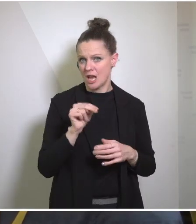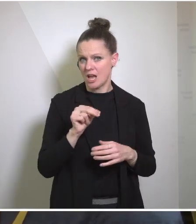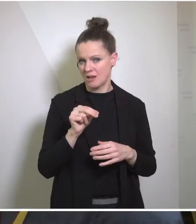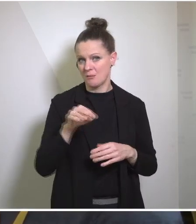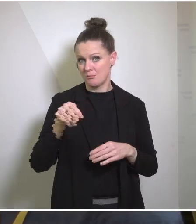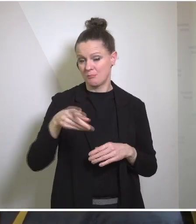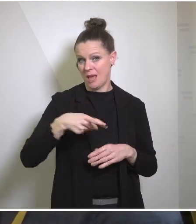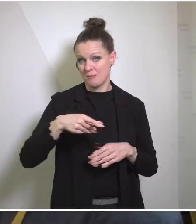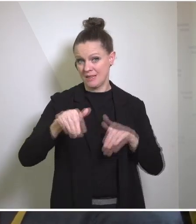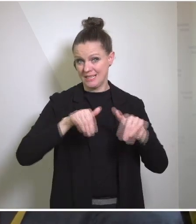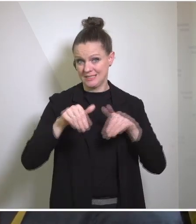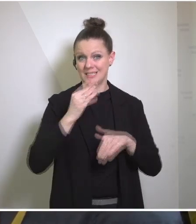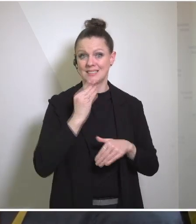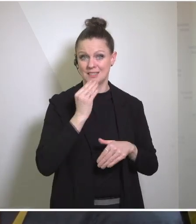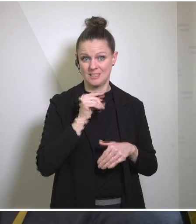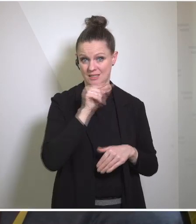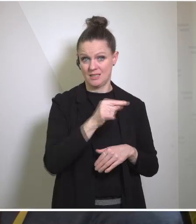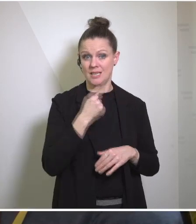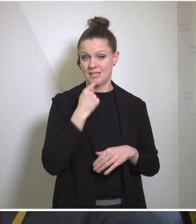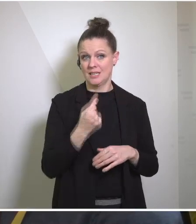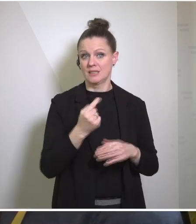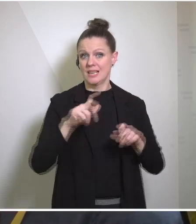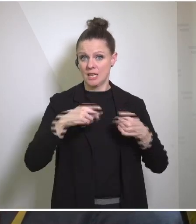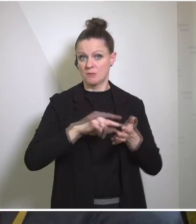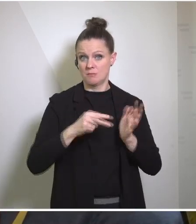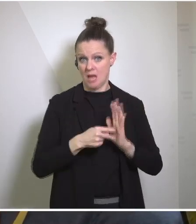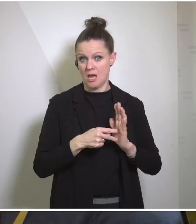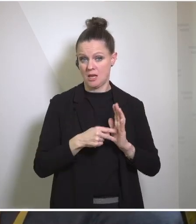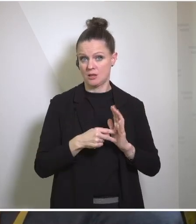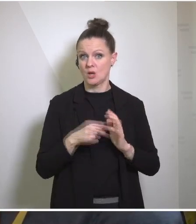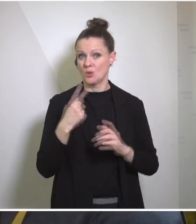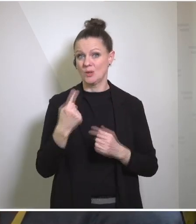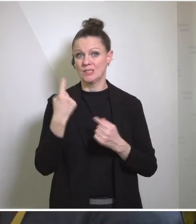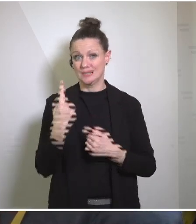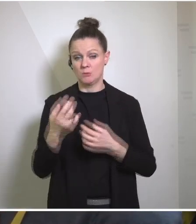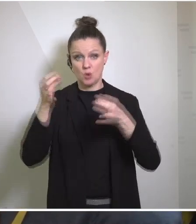office in Israel, said that they're now reviewing a plan. Have U.S. officials seen that plan,